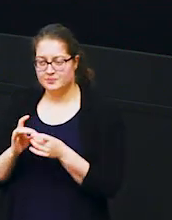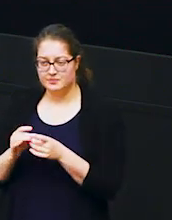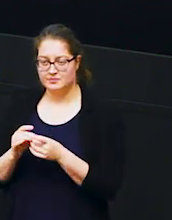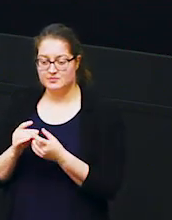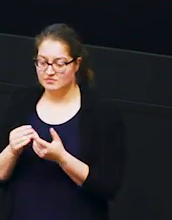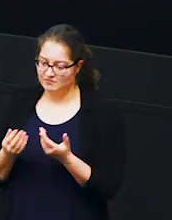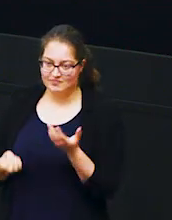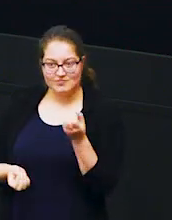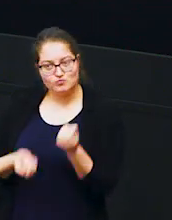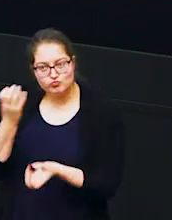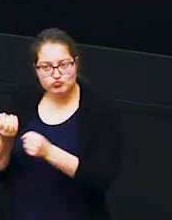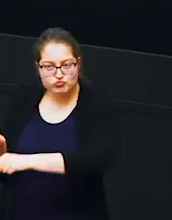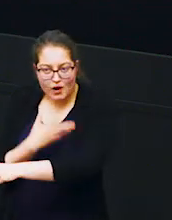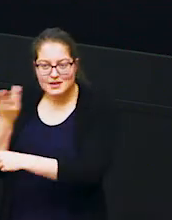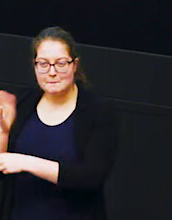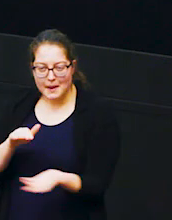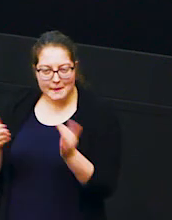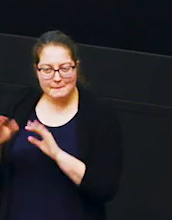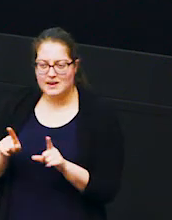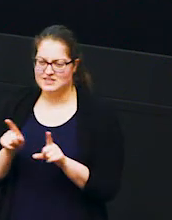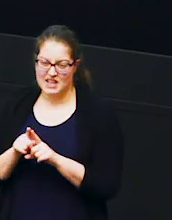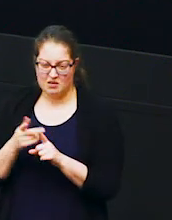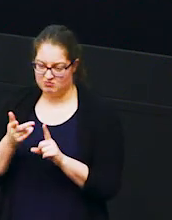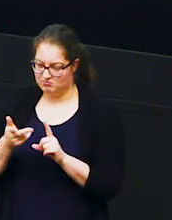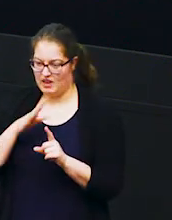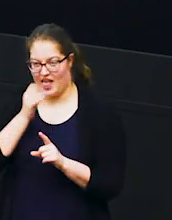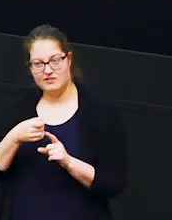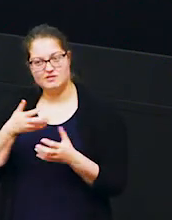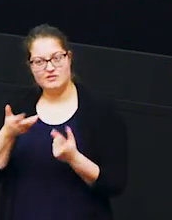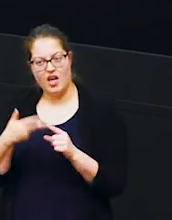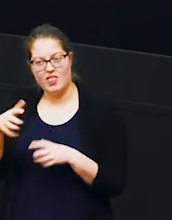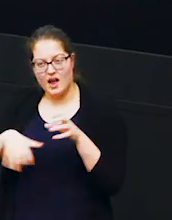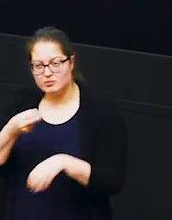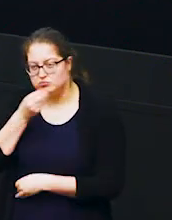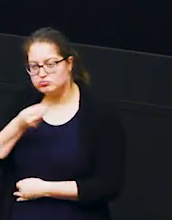enough food for for elephants and other animals to eat it's also a time that's really difficult for